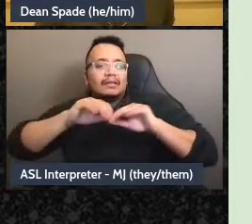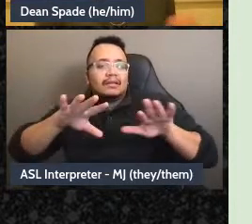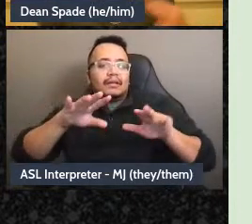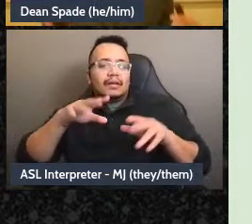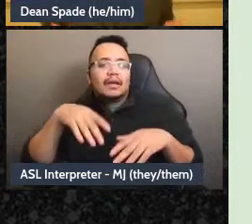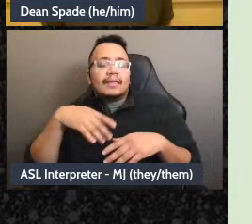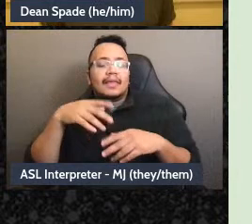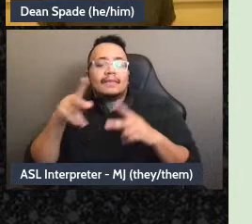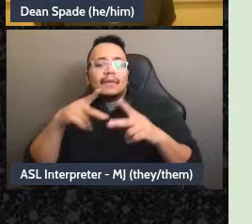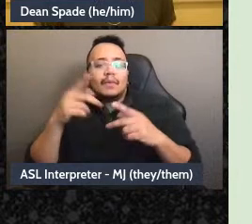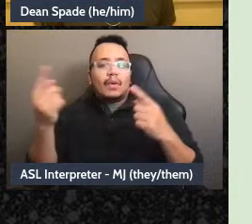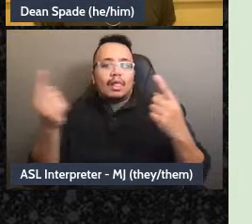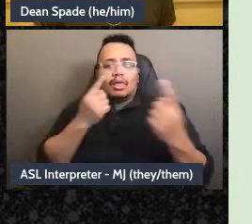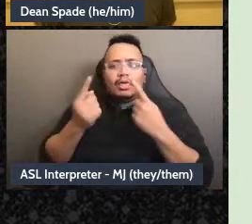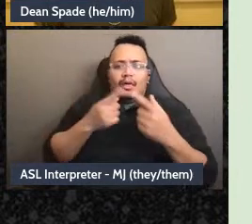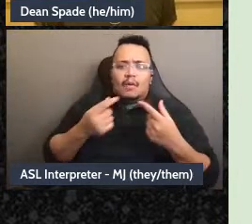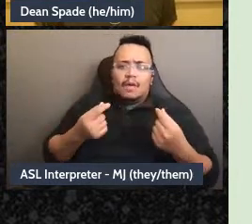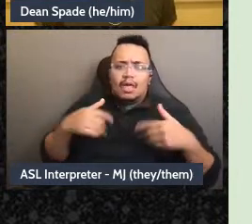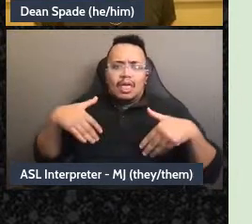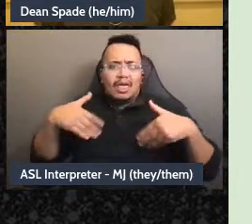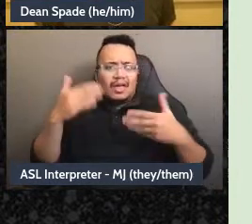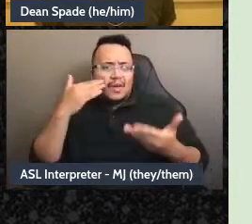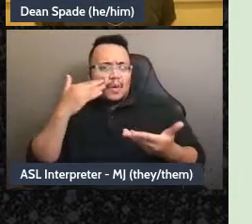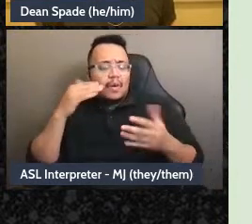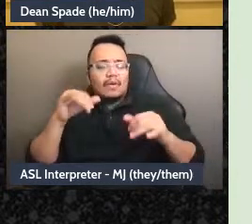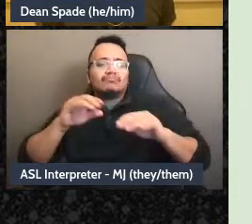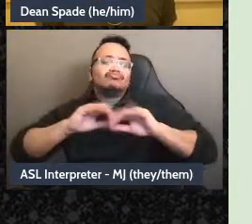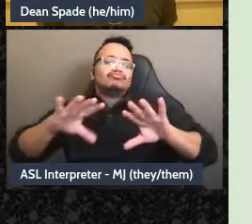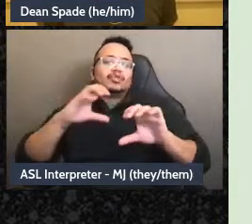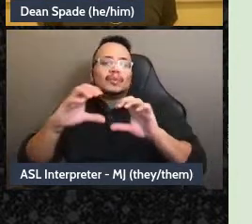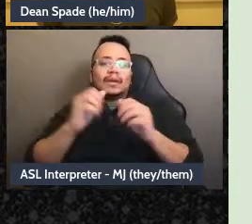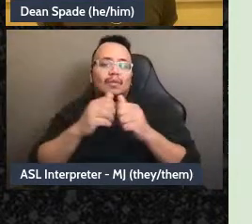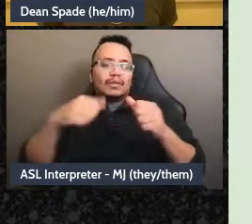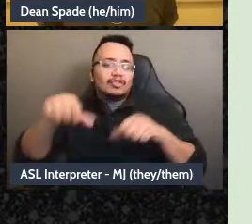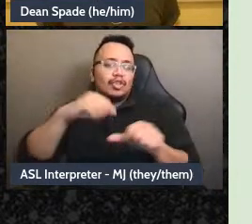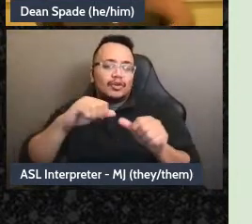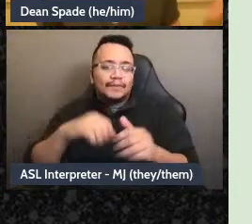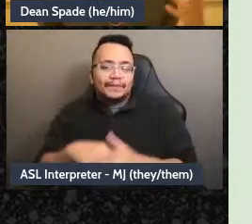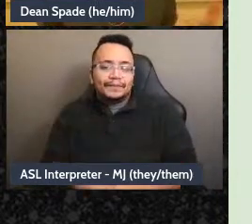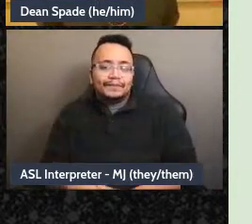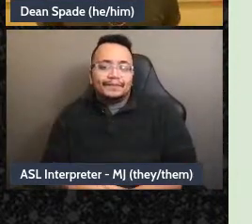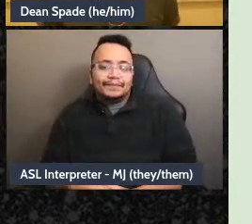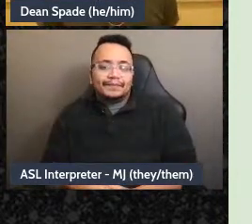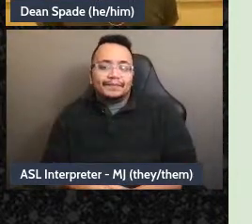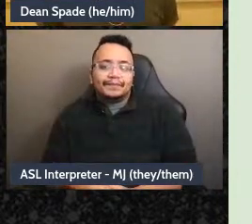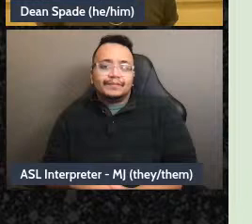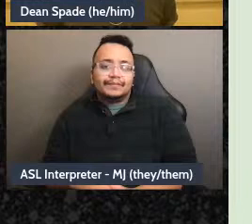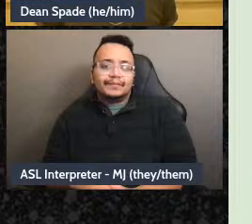that's like a bad feeling. Another example would be, let's say our group does distributions and-and